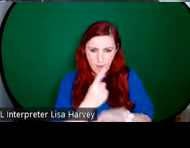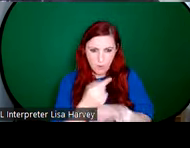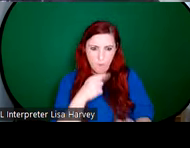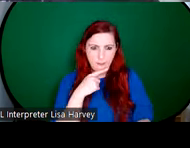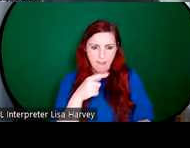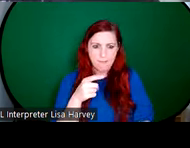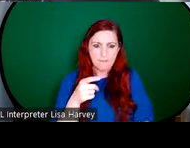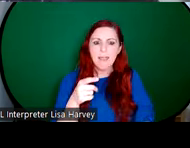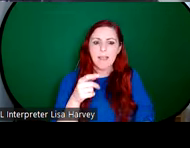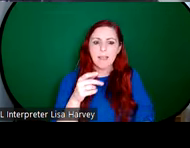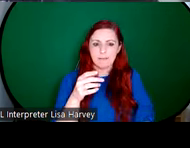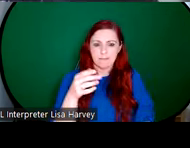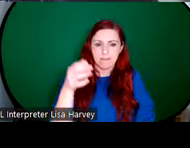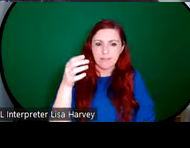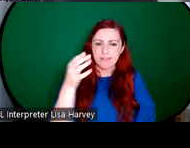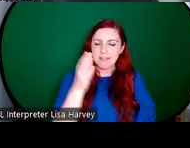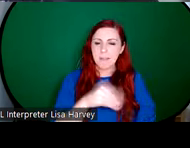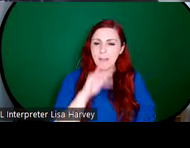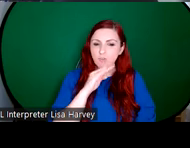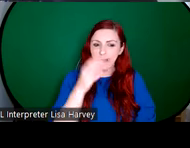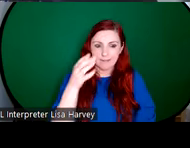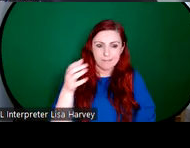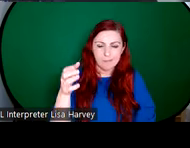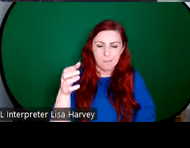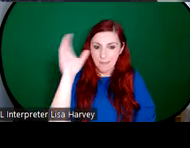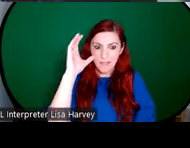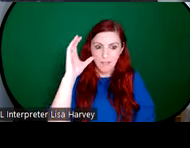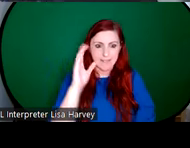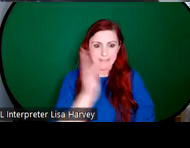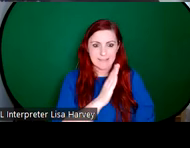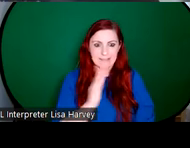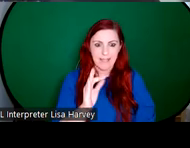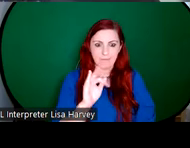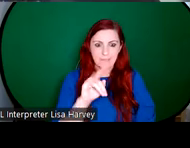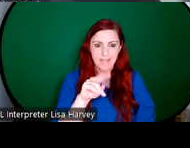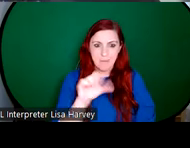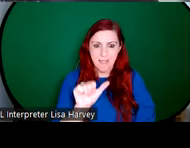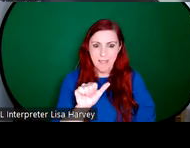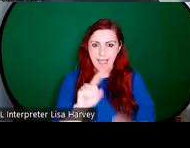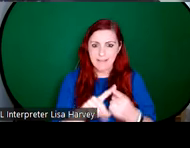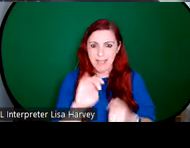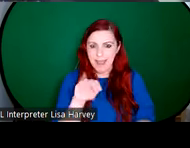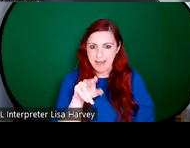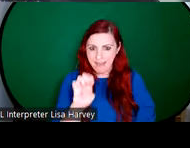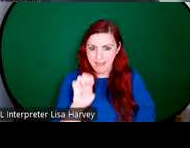Patrick lighting the paschal fire in the tracery. So again, we have this